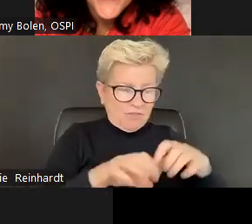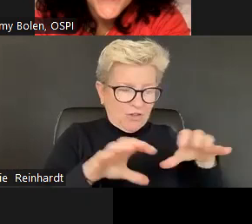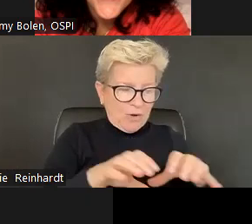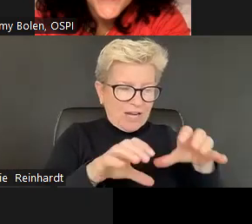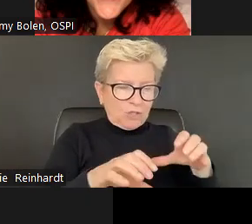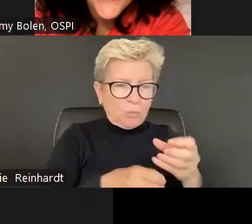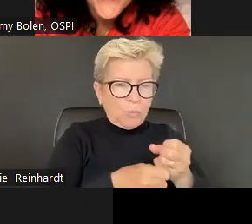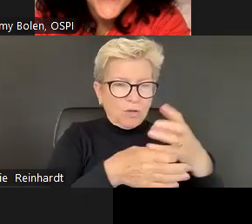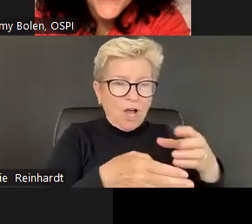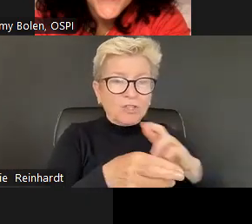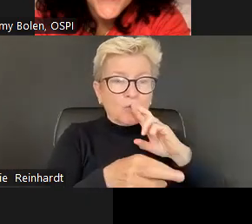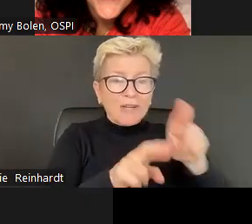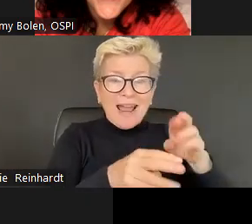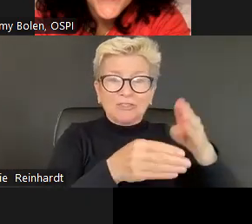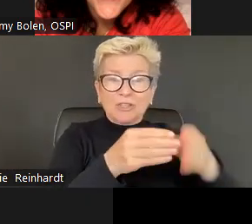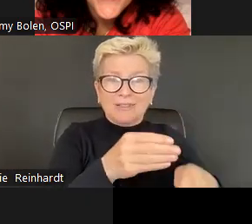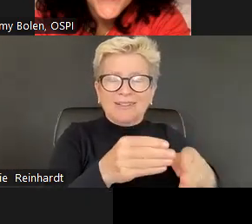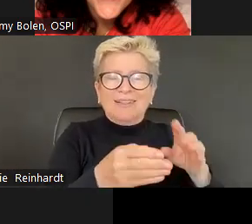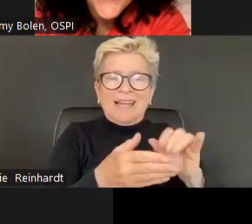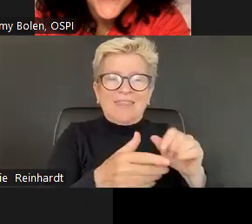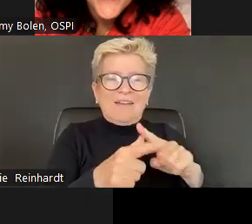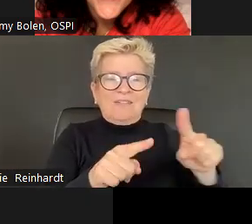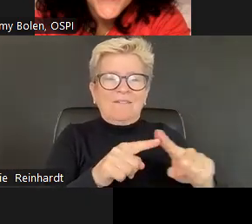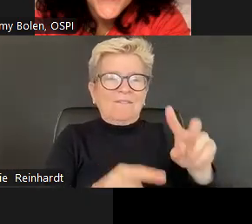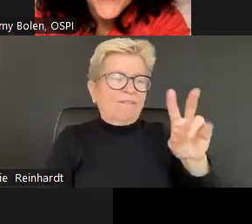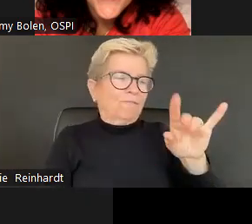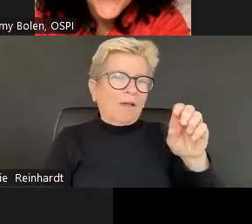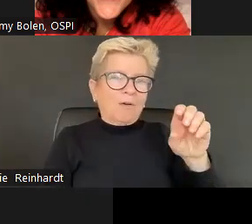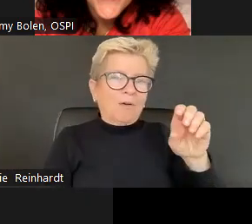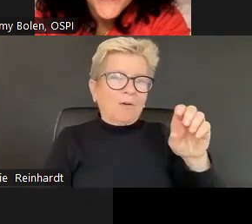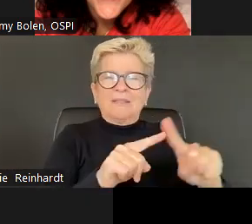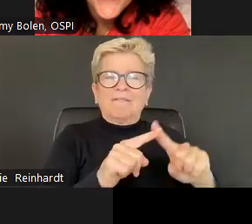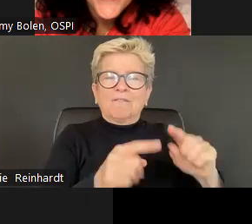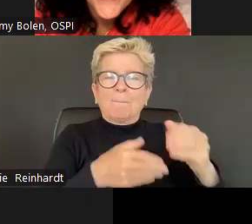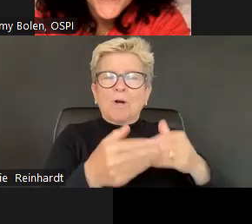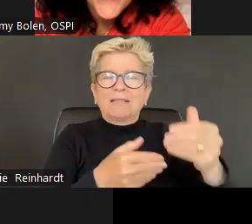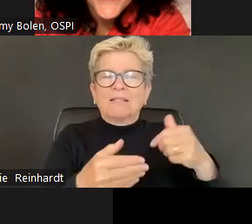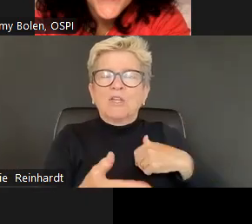Like. Plans that enact their goals that are subject specific. Similarly, like we think about like scientists and explorers, they each have to anticipate the consequences of their actions.